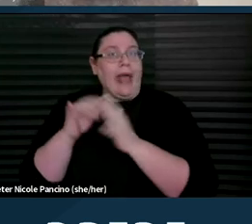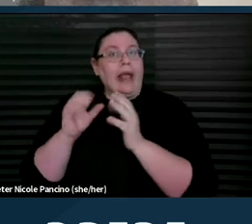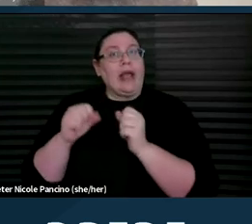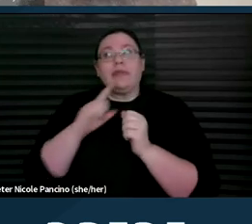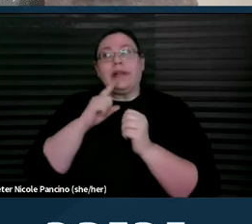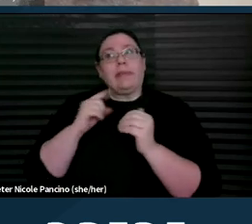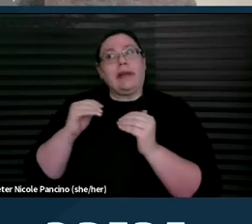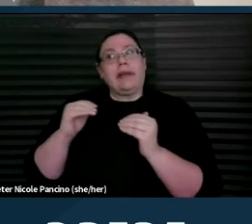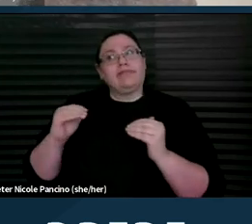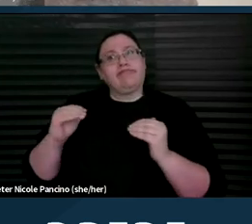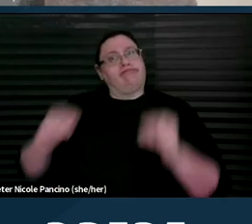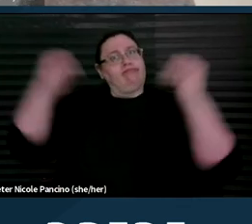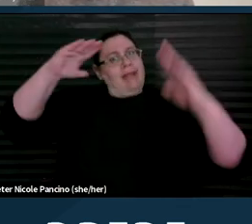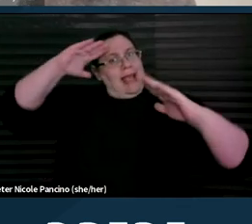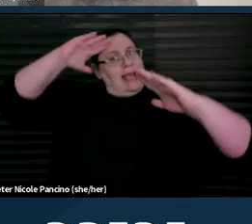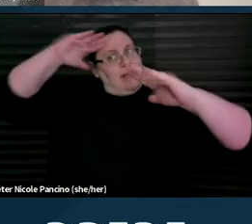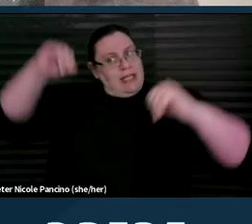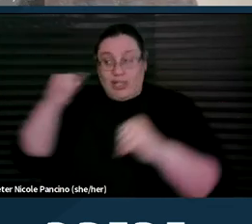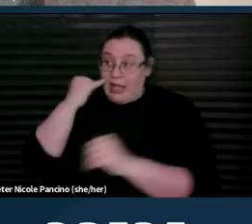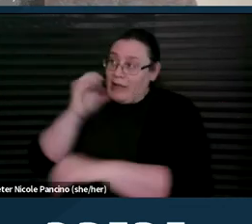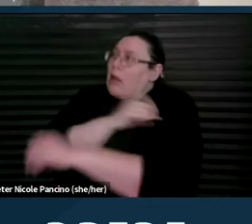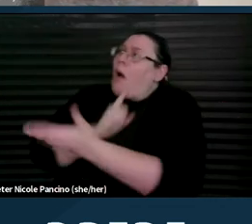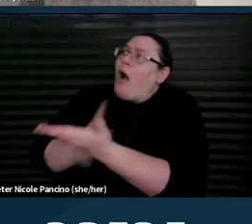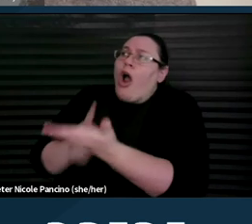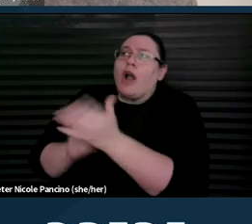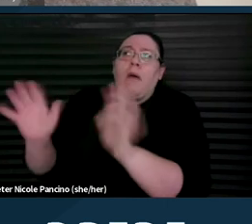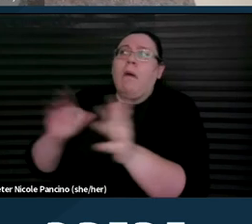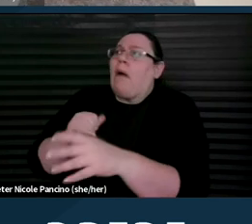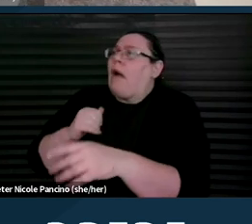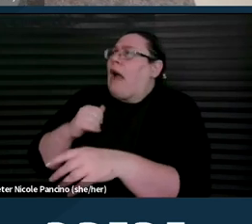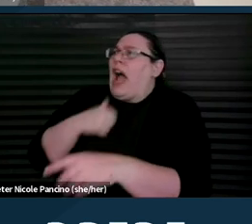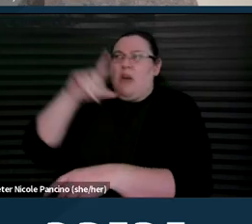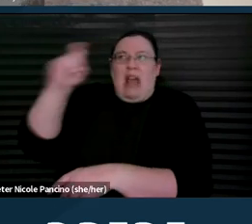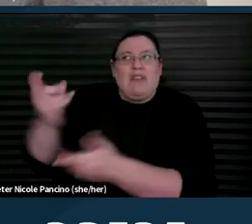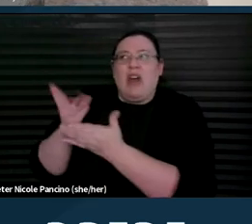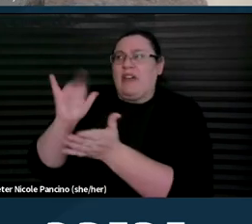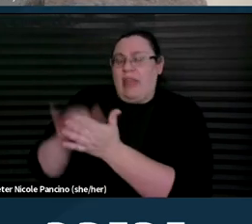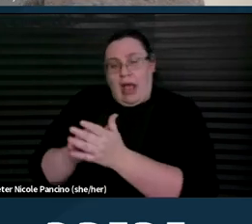for a clinic to reach when arguing that they don't have to offer reasonable accommodations.